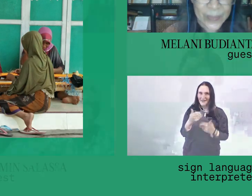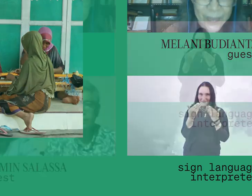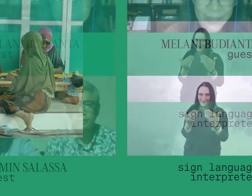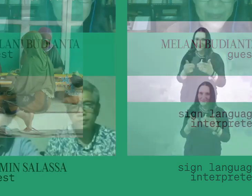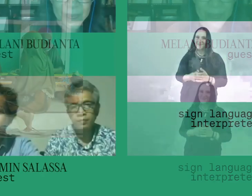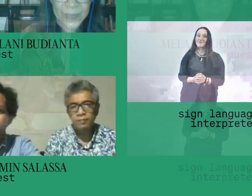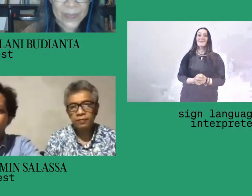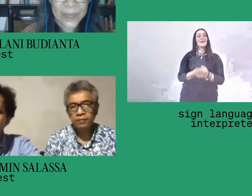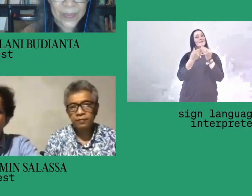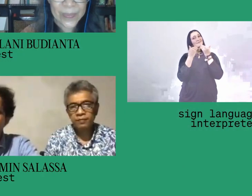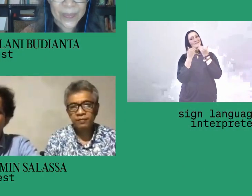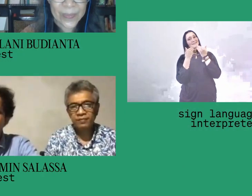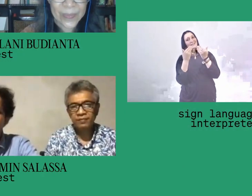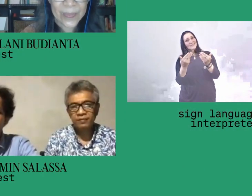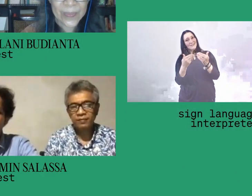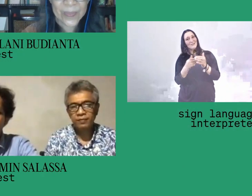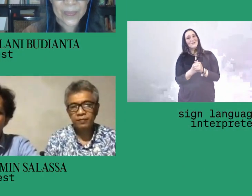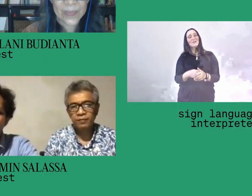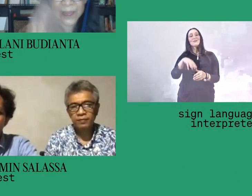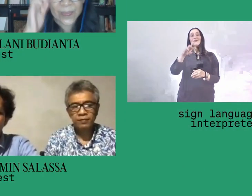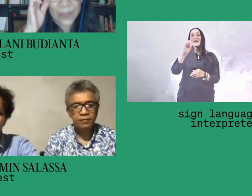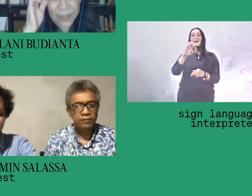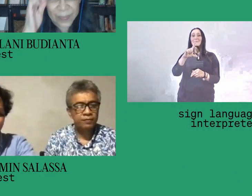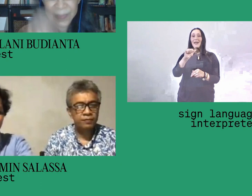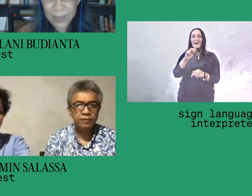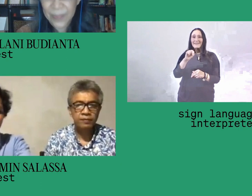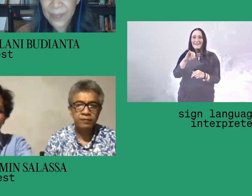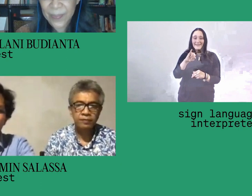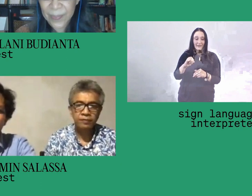Thank you, Melani, it's wonderful to hear about your experiences